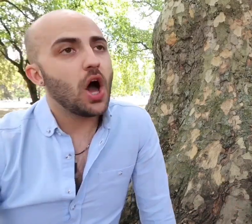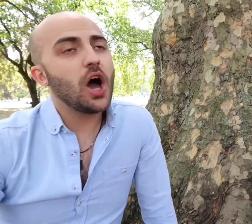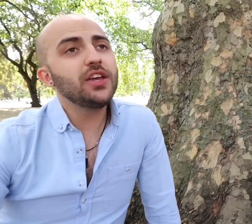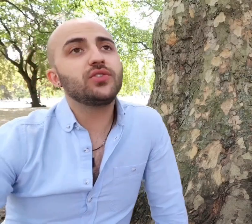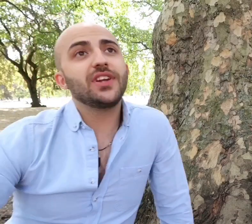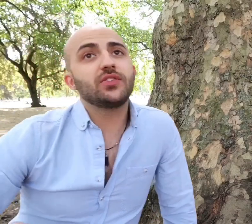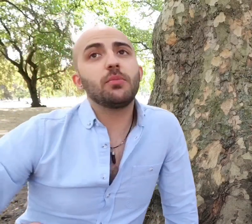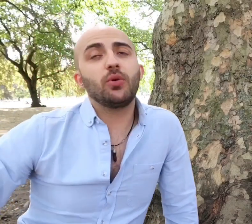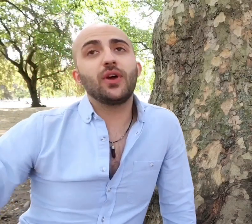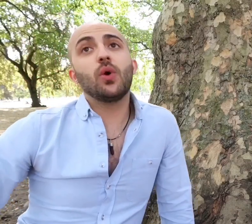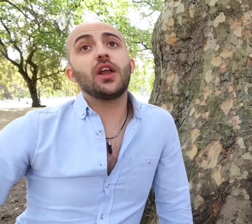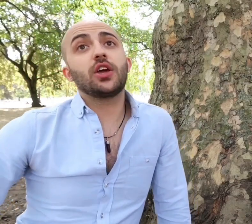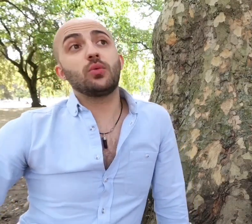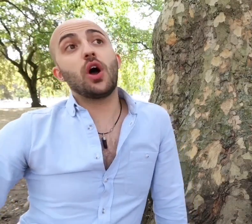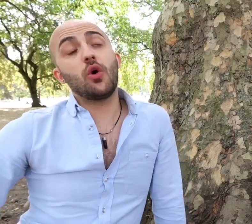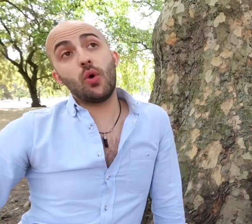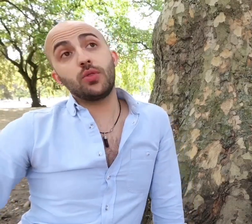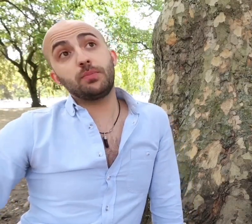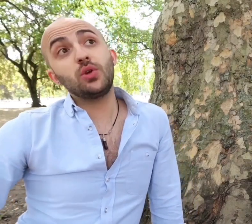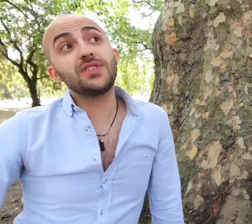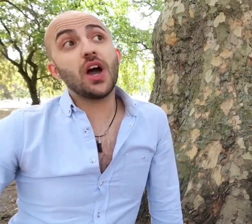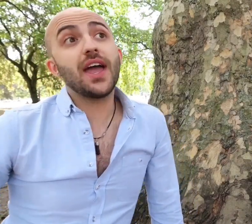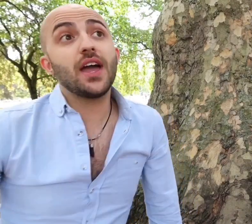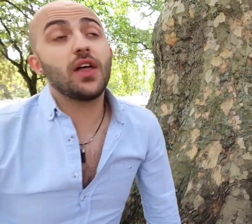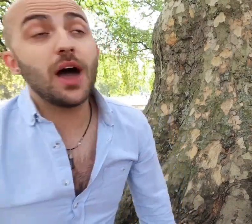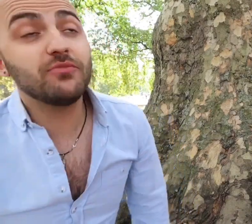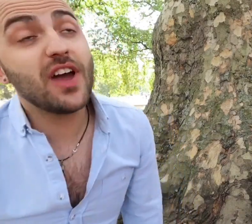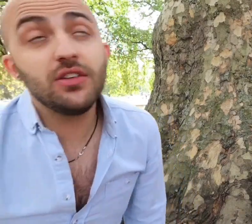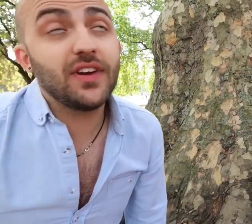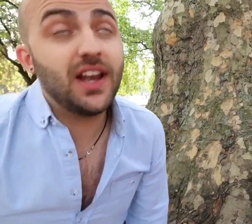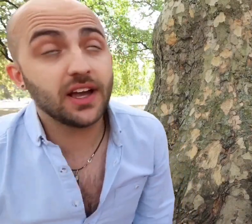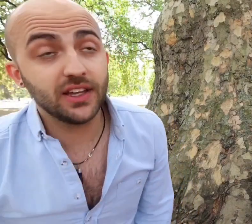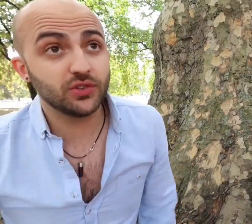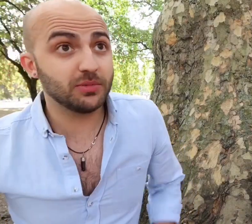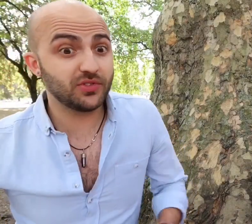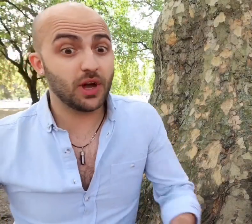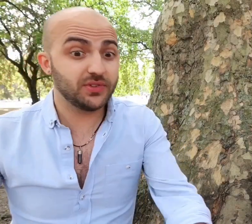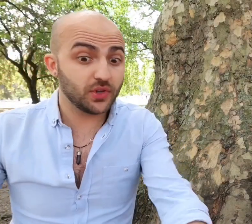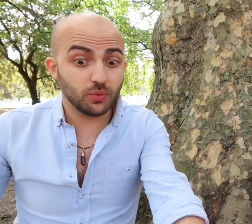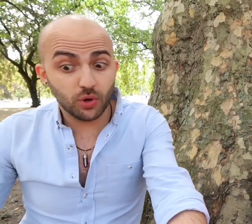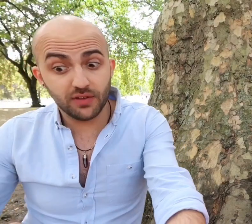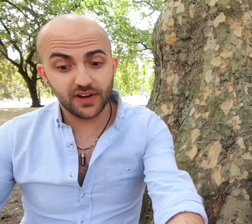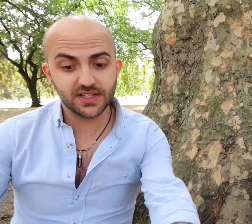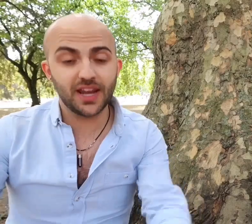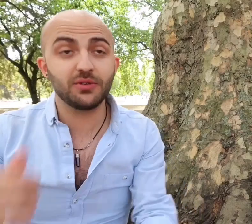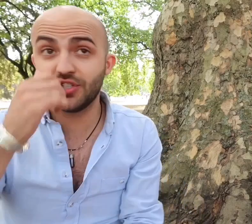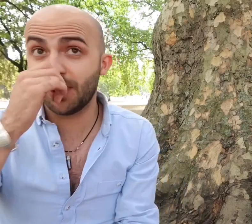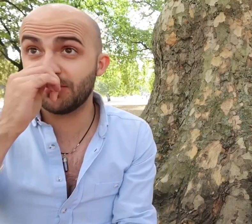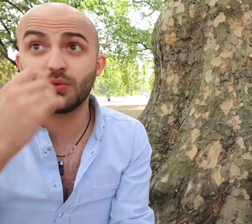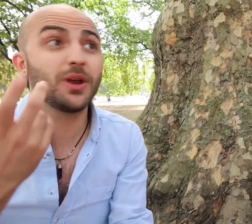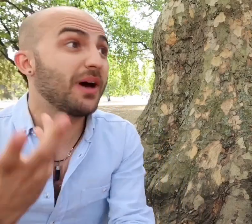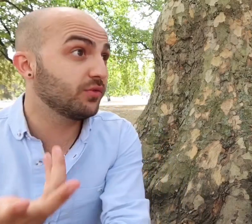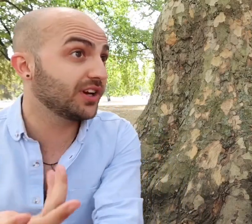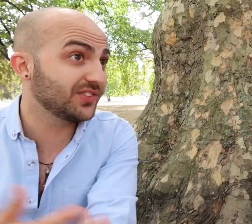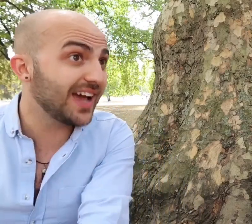know I used an example little while ago the beauty I'm very very lucky because i'm a qualified sign language interpreter so whenever I'm out of work as an